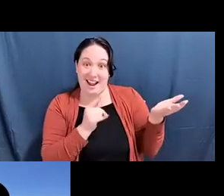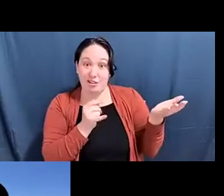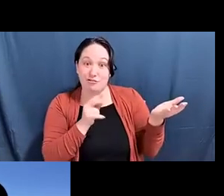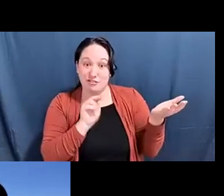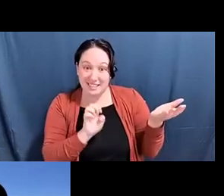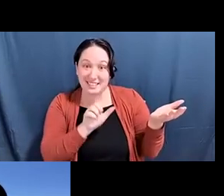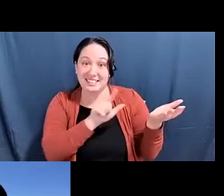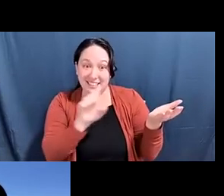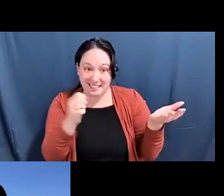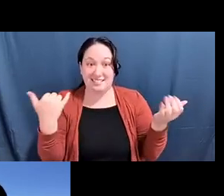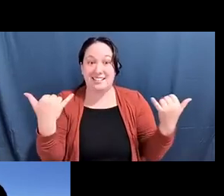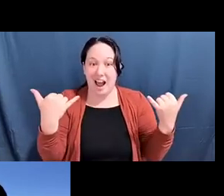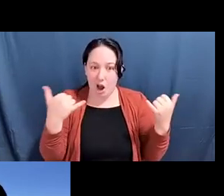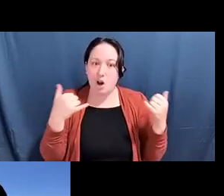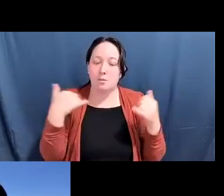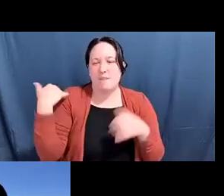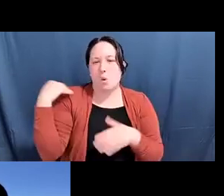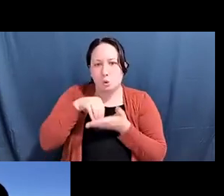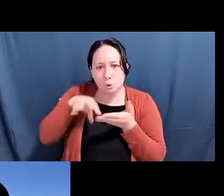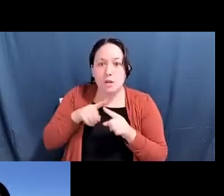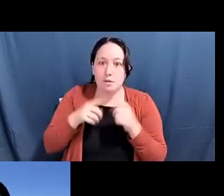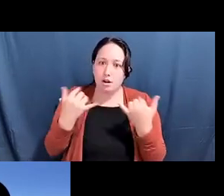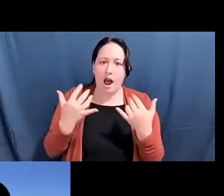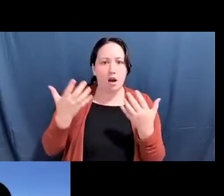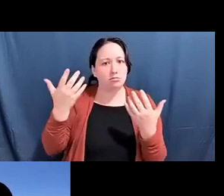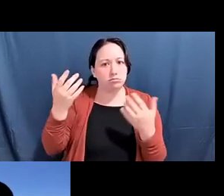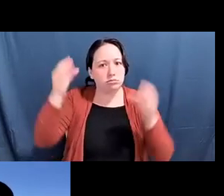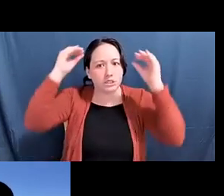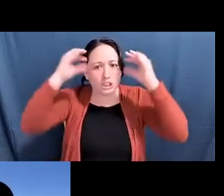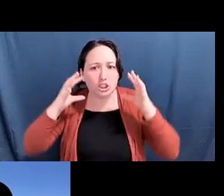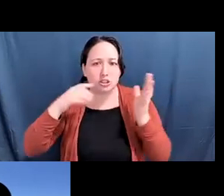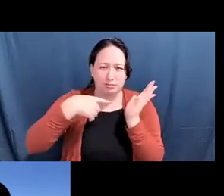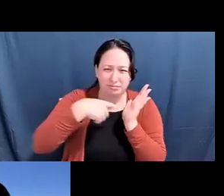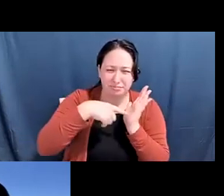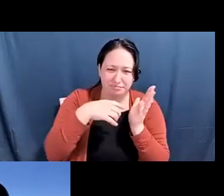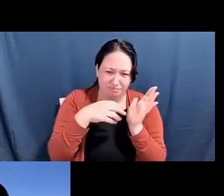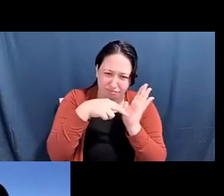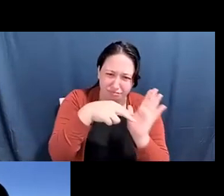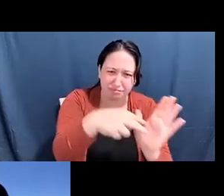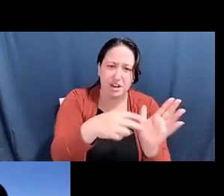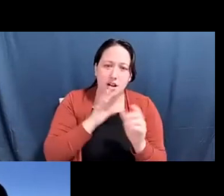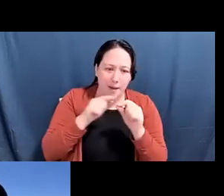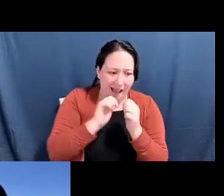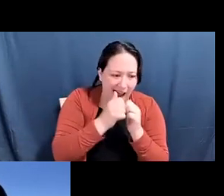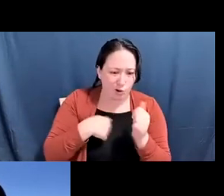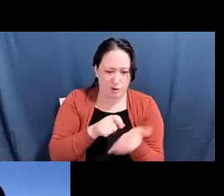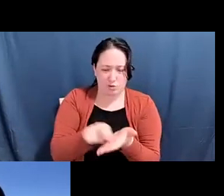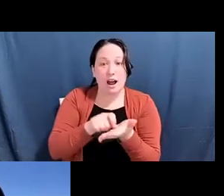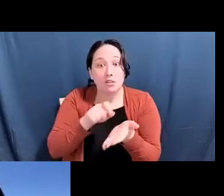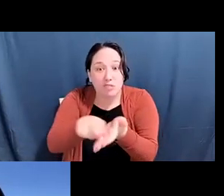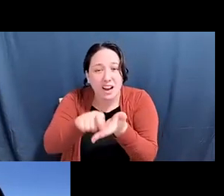Diane Fujino: a researcher looking at writing programs, helped us think about how we can write all of this, because writing is really hard. And so we have.